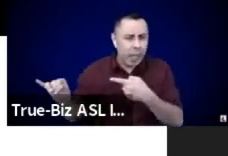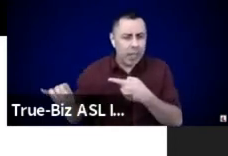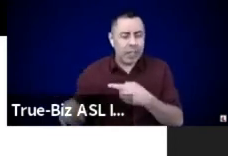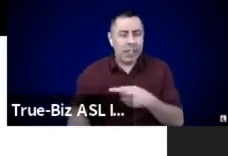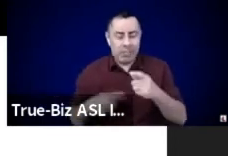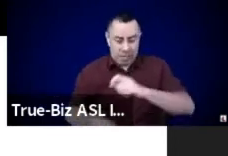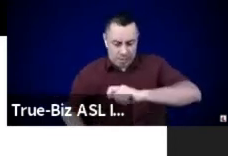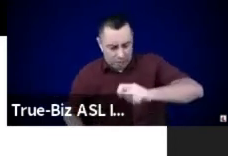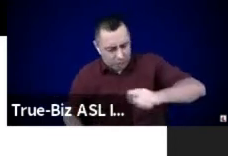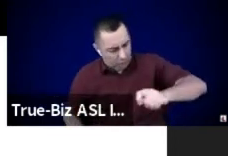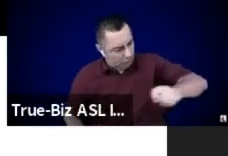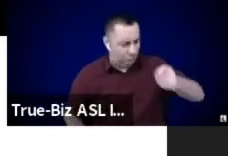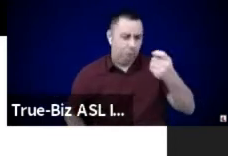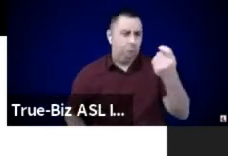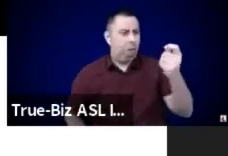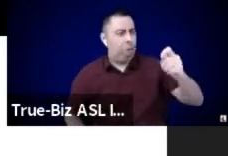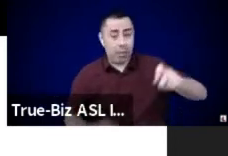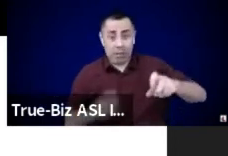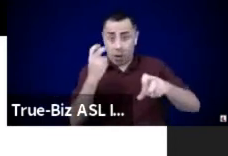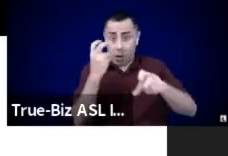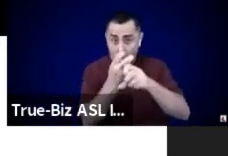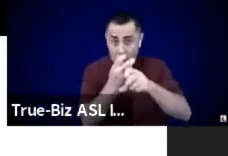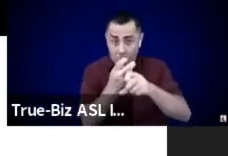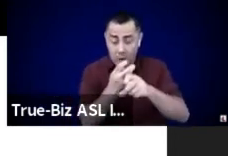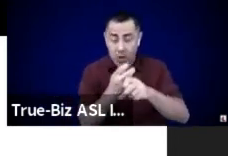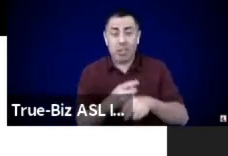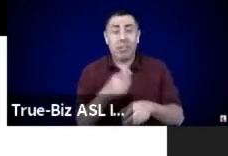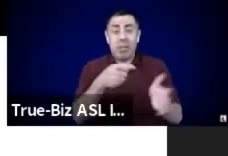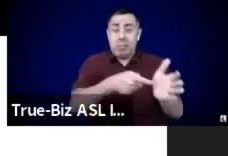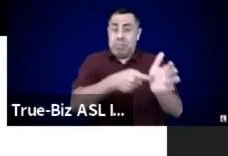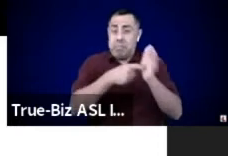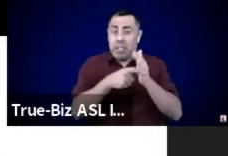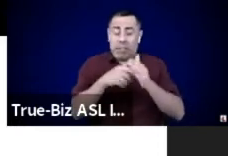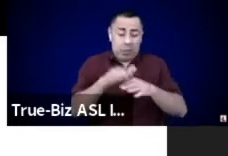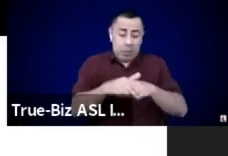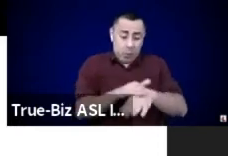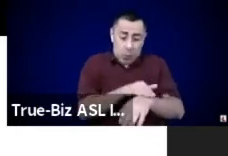Dance them here. Dance them now. (chanting)